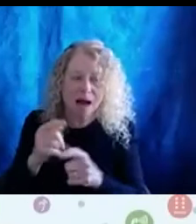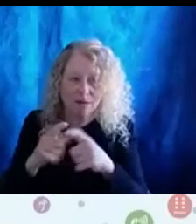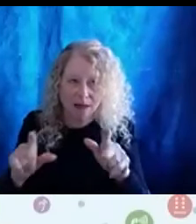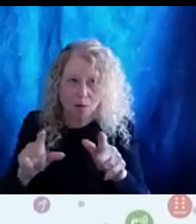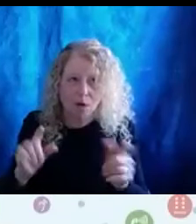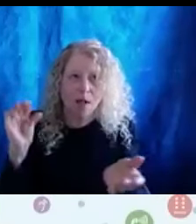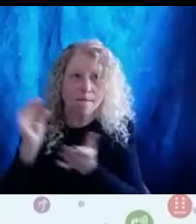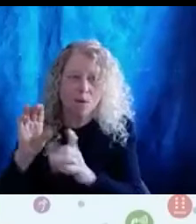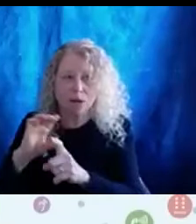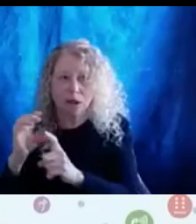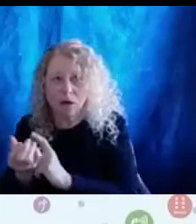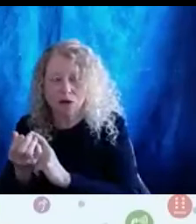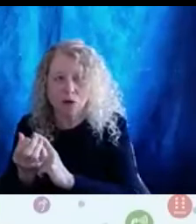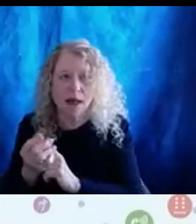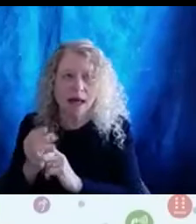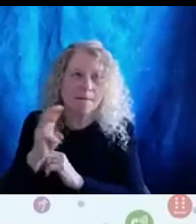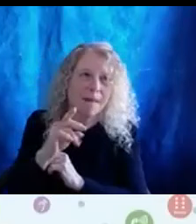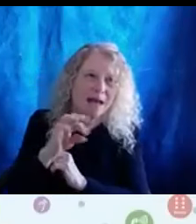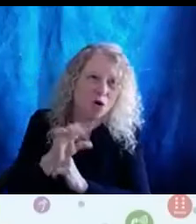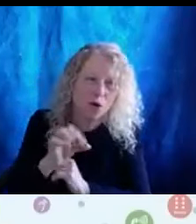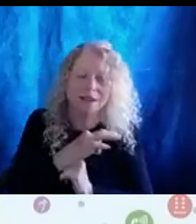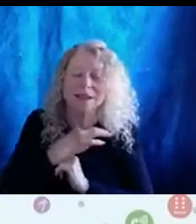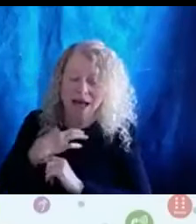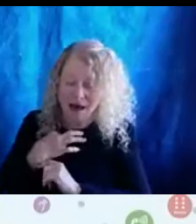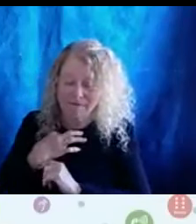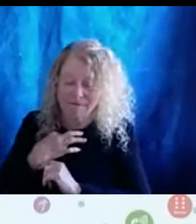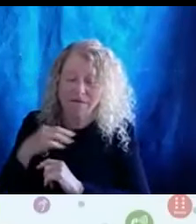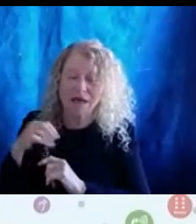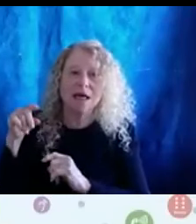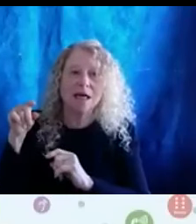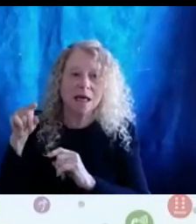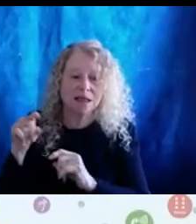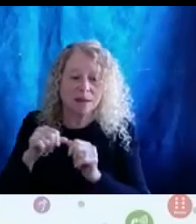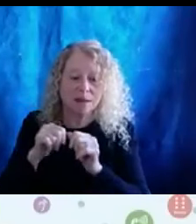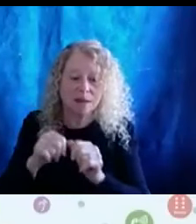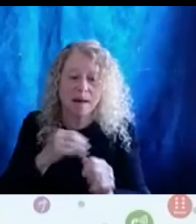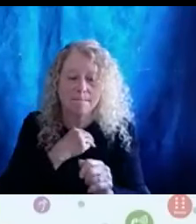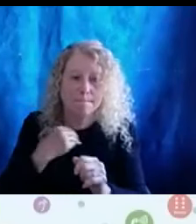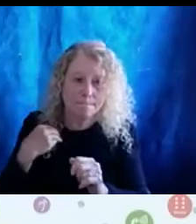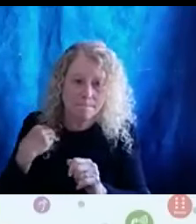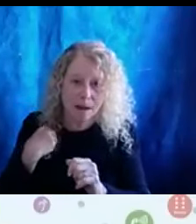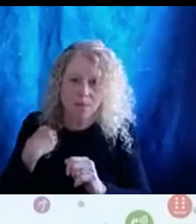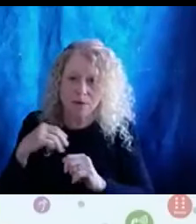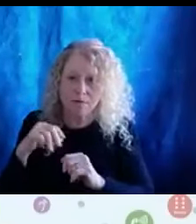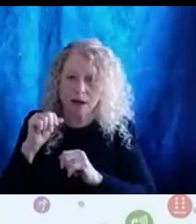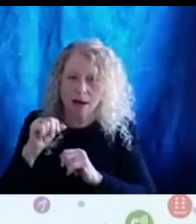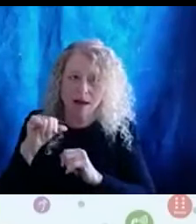Frank has been an ongoing member of Mi Gente since 1998 and joined Abelnet in 2019.